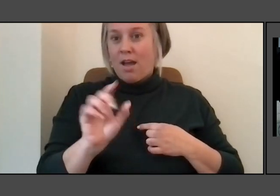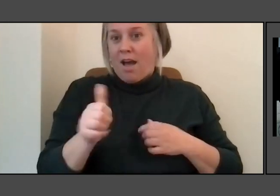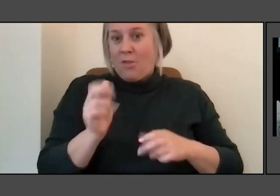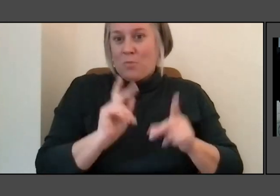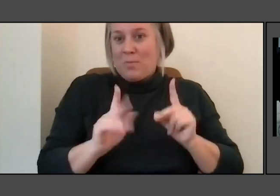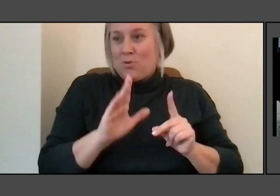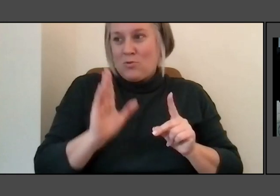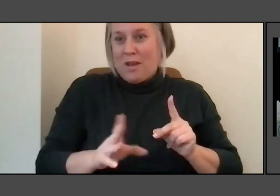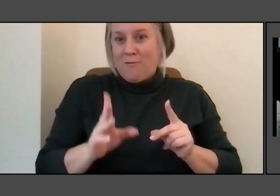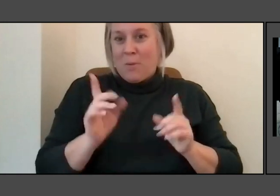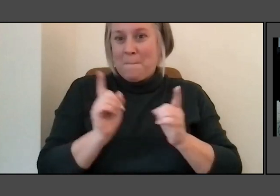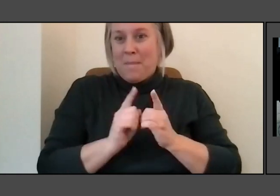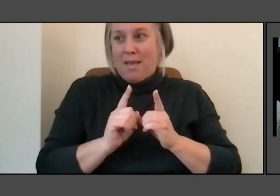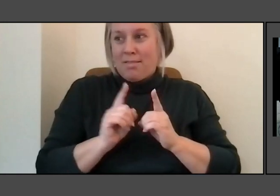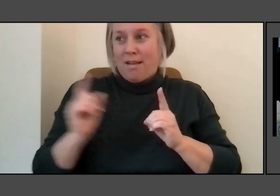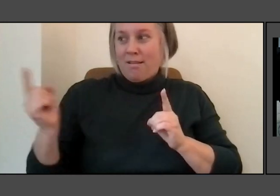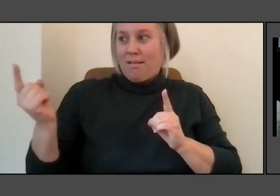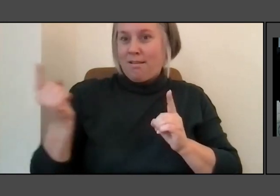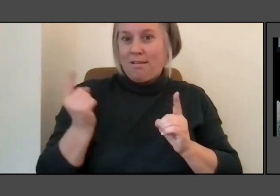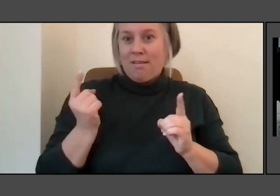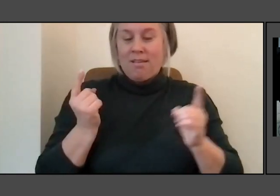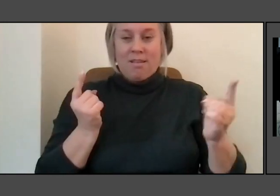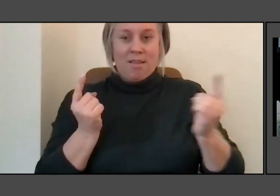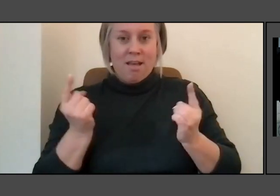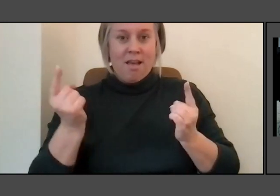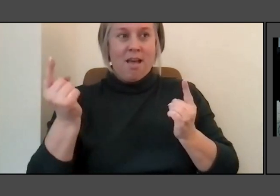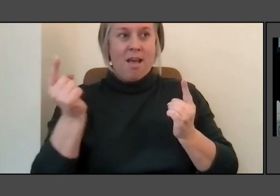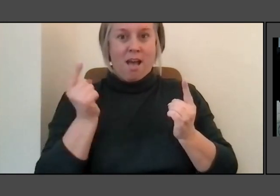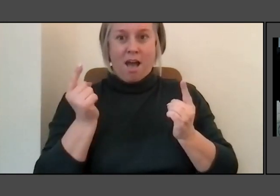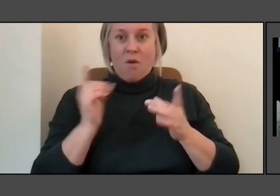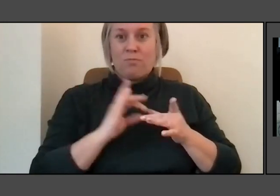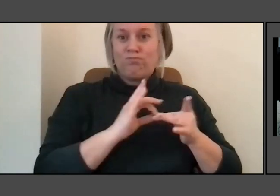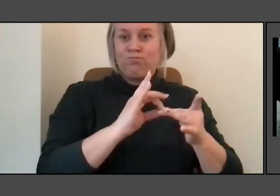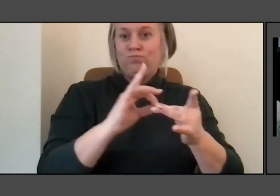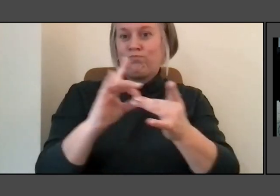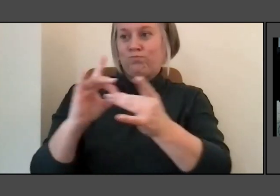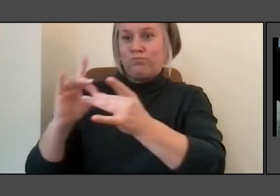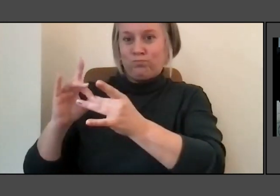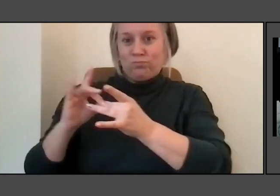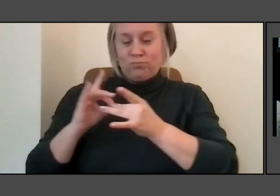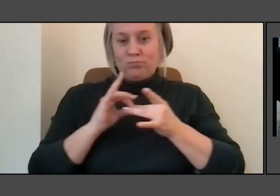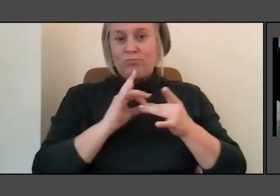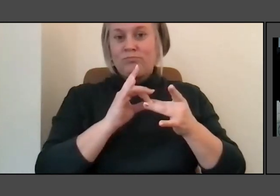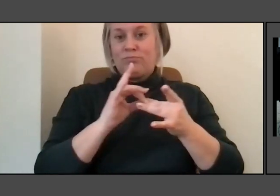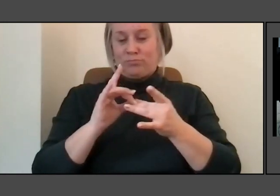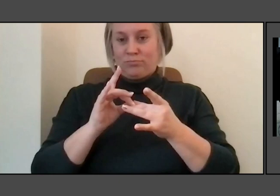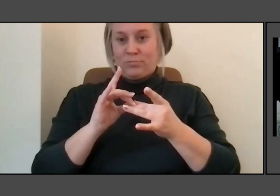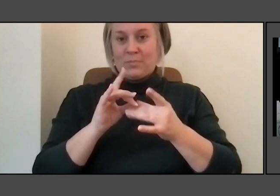Again, a table like a book, very domestic, very personal, very intimate.